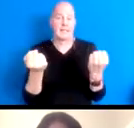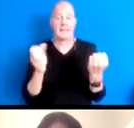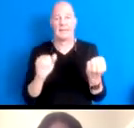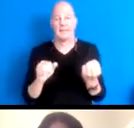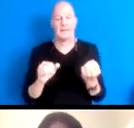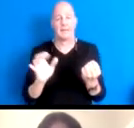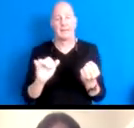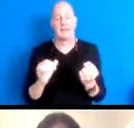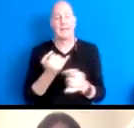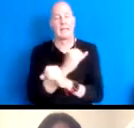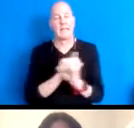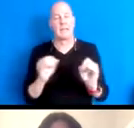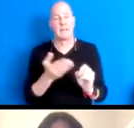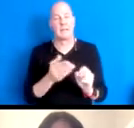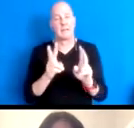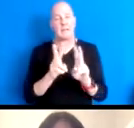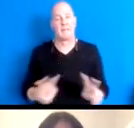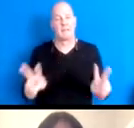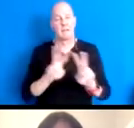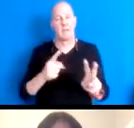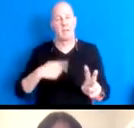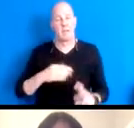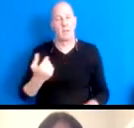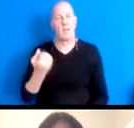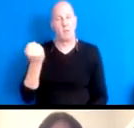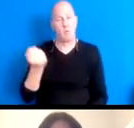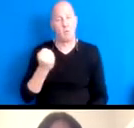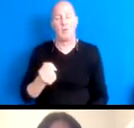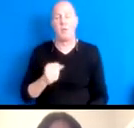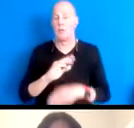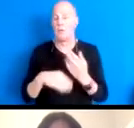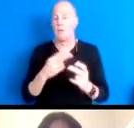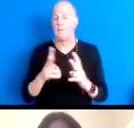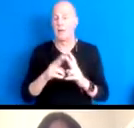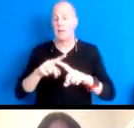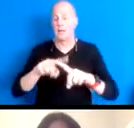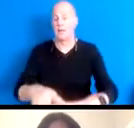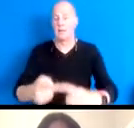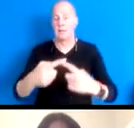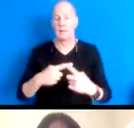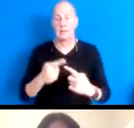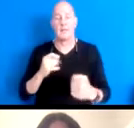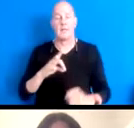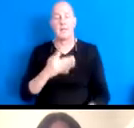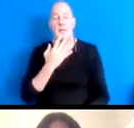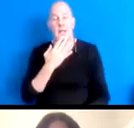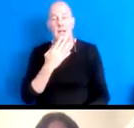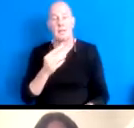that we hold individually are actually very interdependent things, if we cover them in such way or we allow ourselves to cover them in